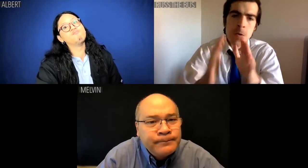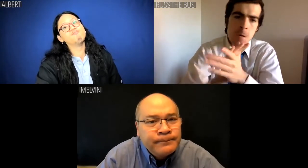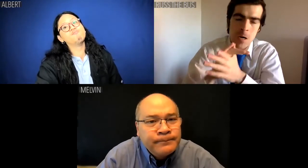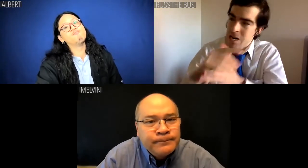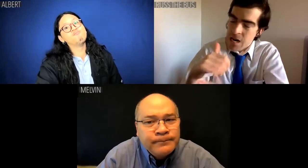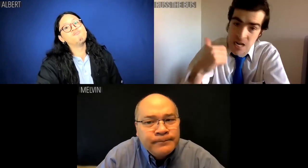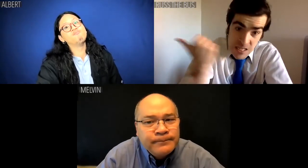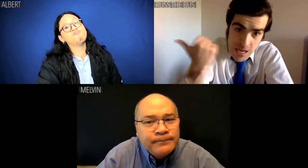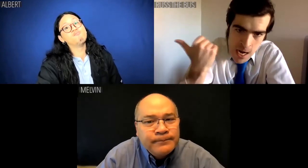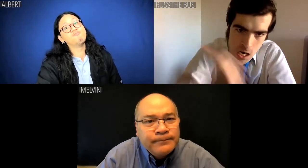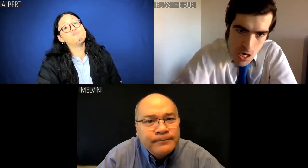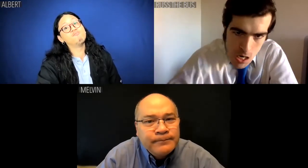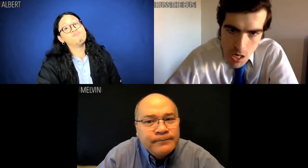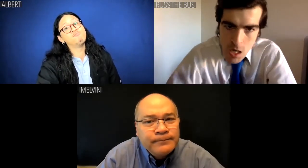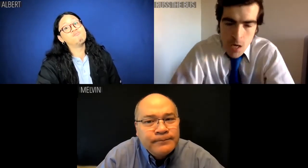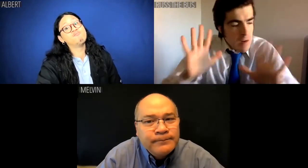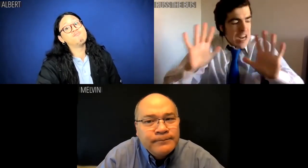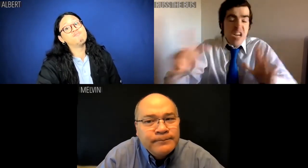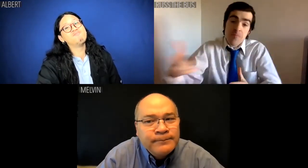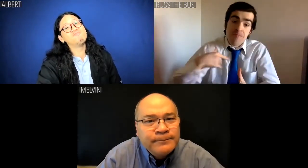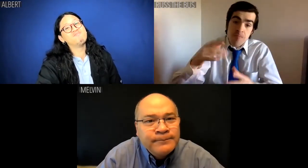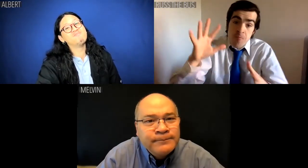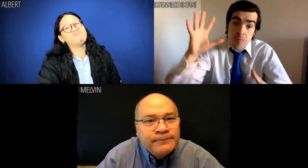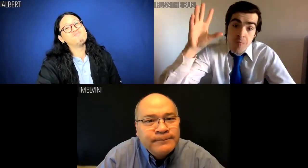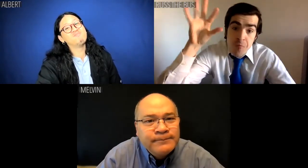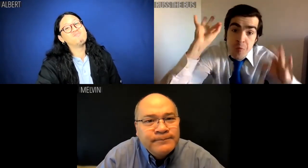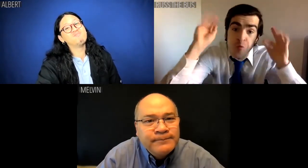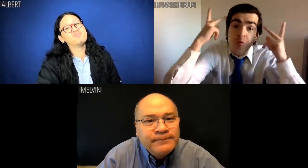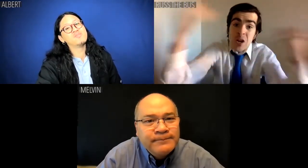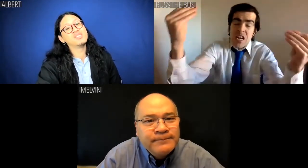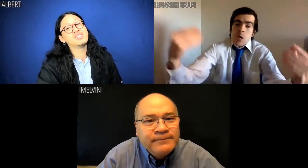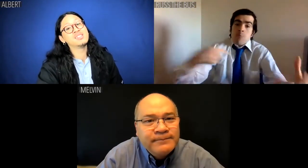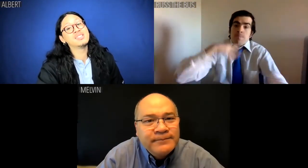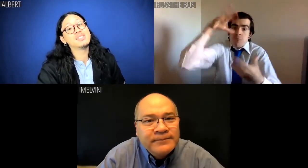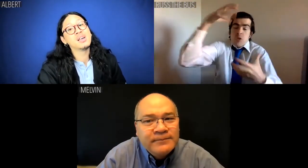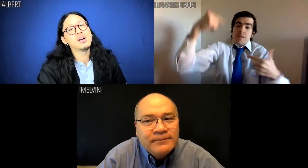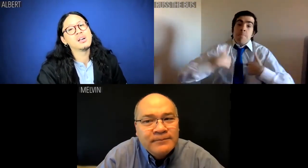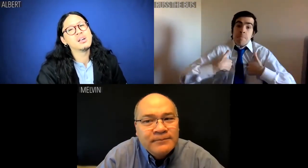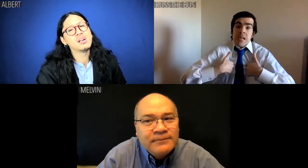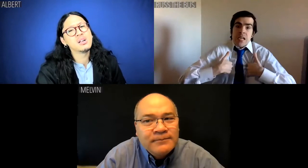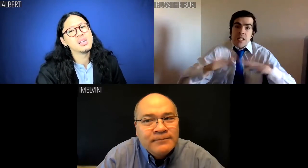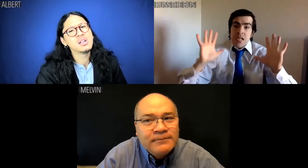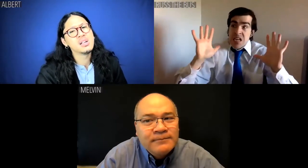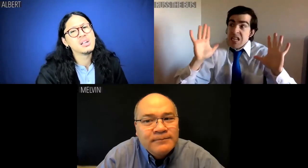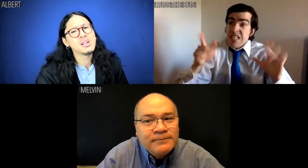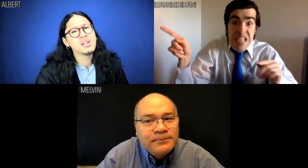Russ the Bus: He's freaking me out, man.